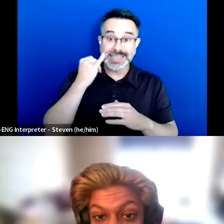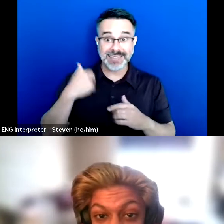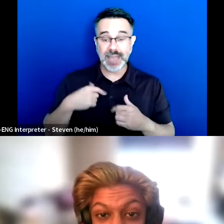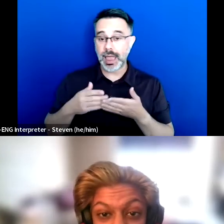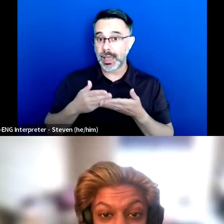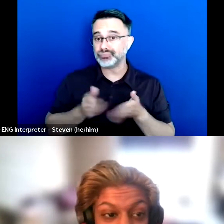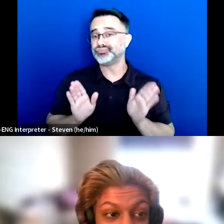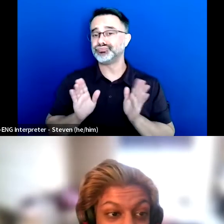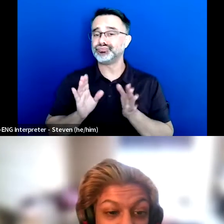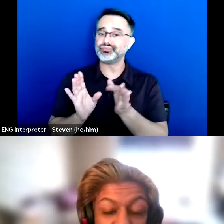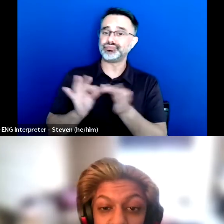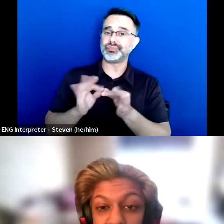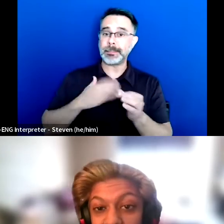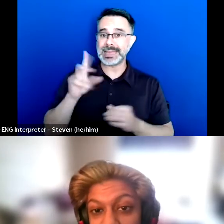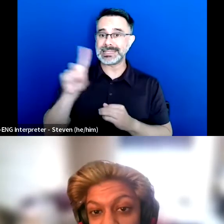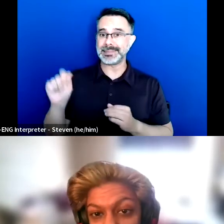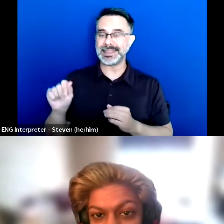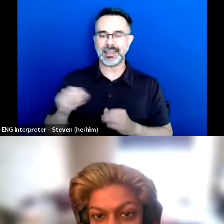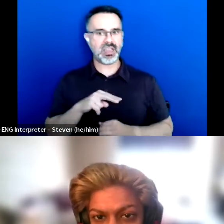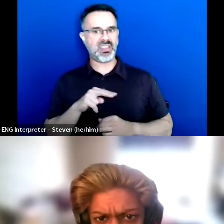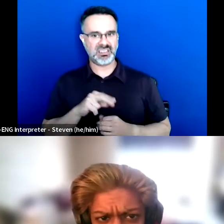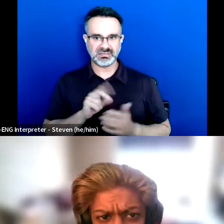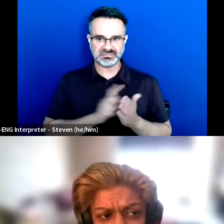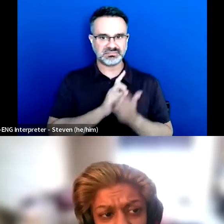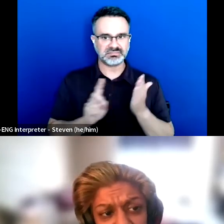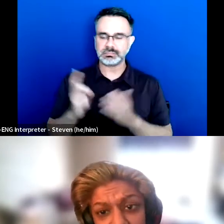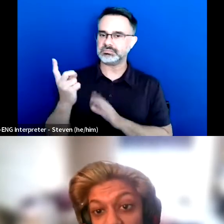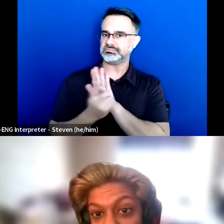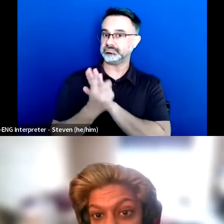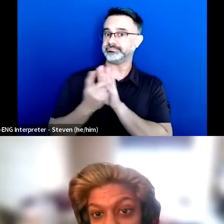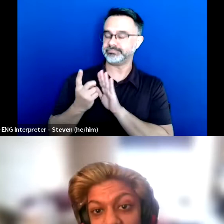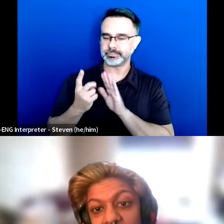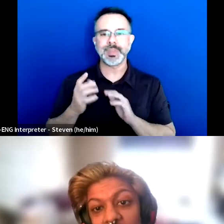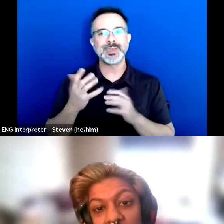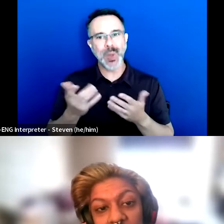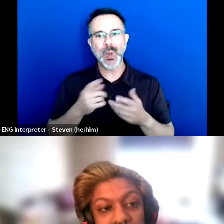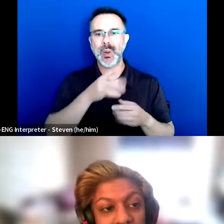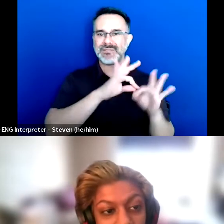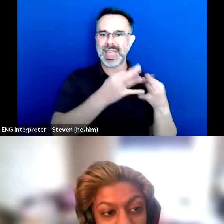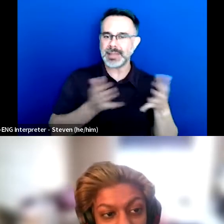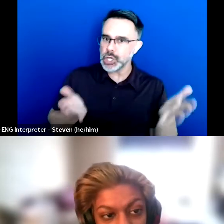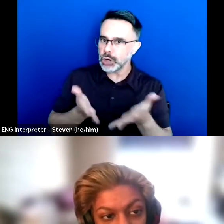So it was often really encouraged for me to hide it, and keep it a secret,